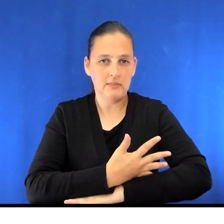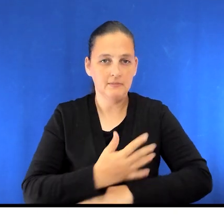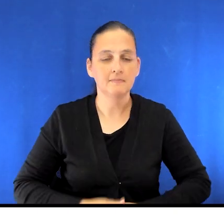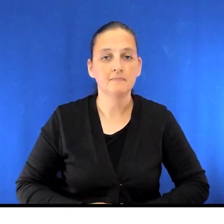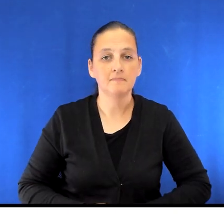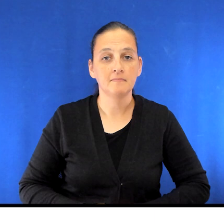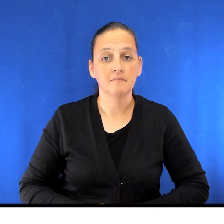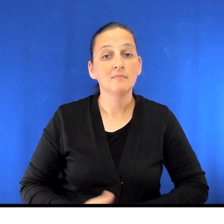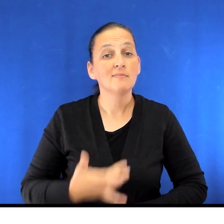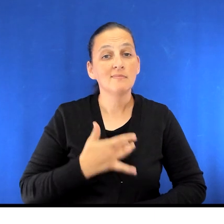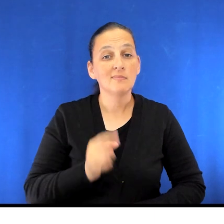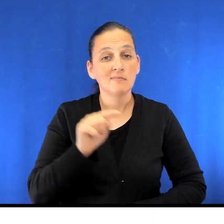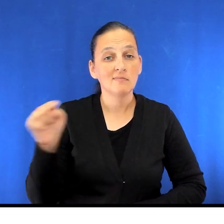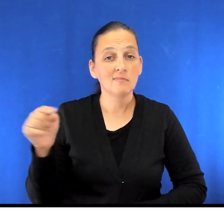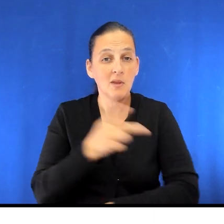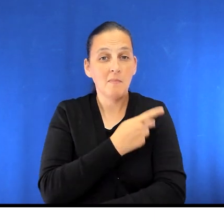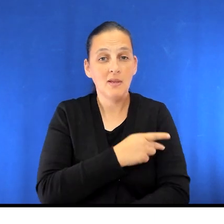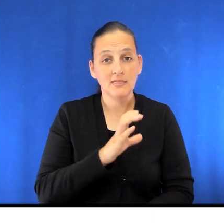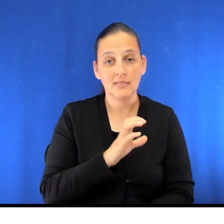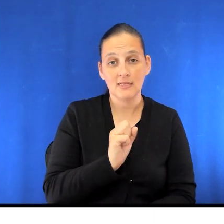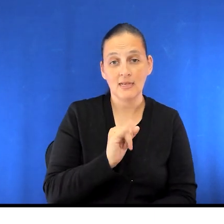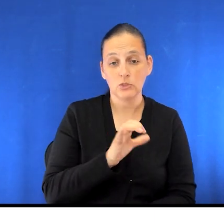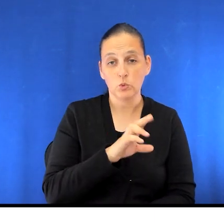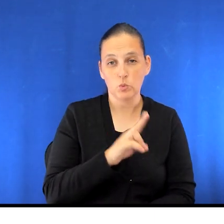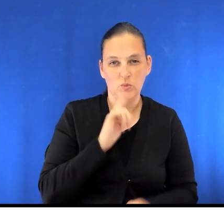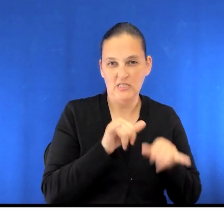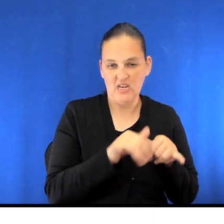Most patients in the CSICU stay for the first 1 to 2 days.